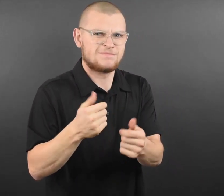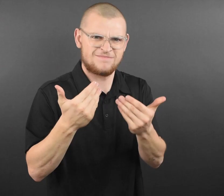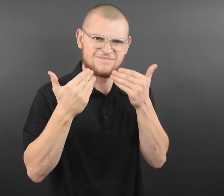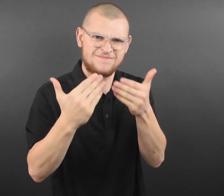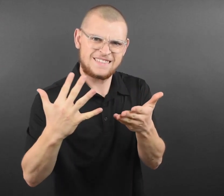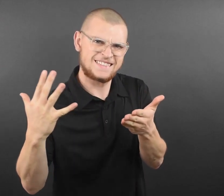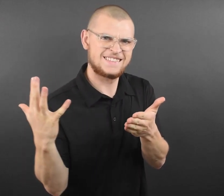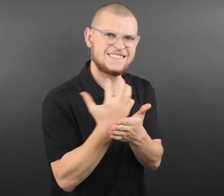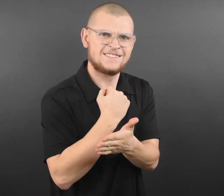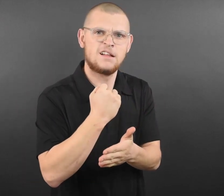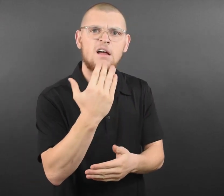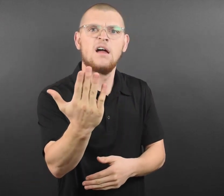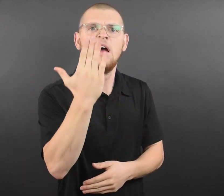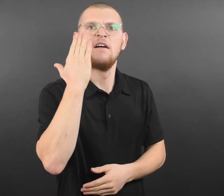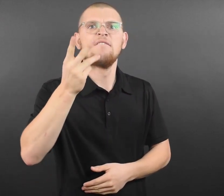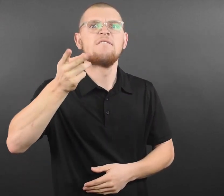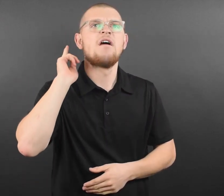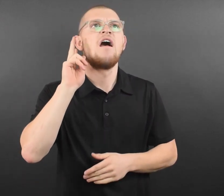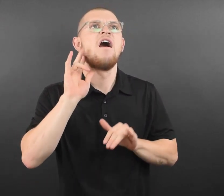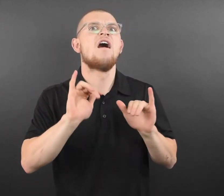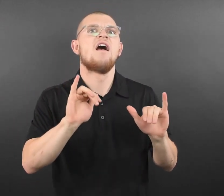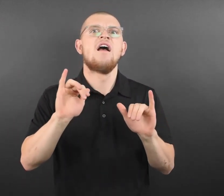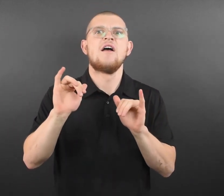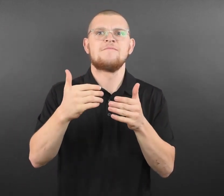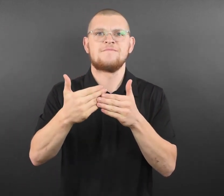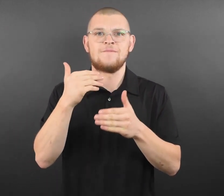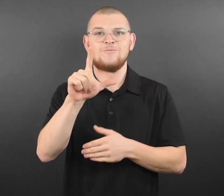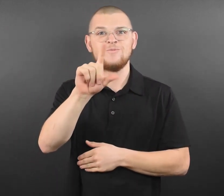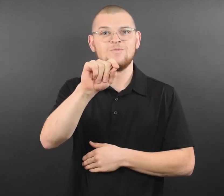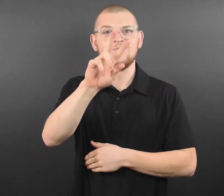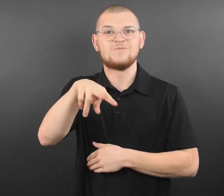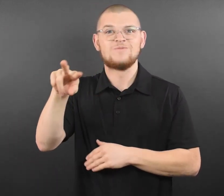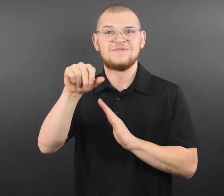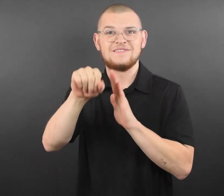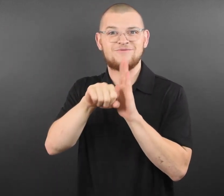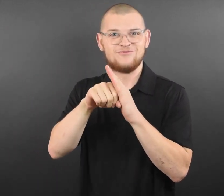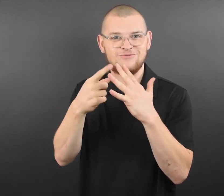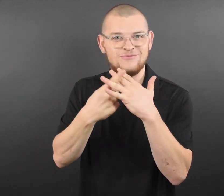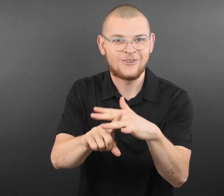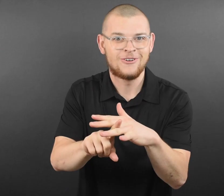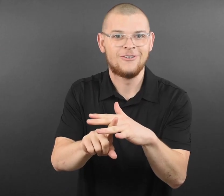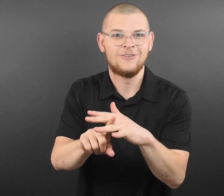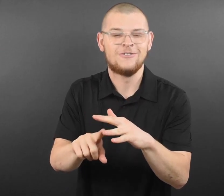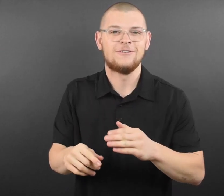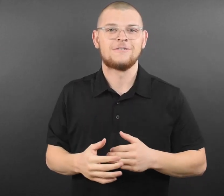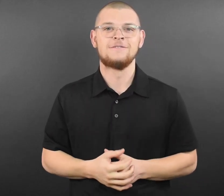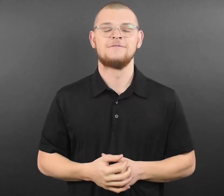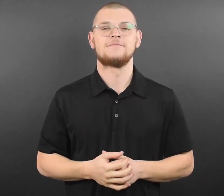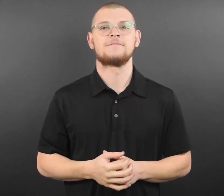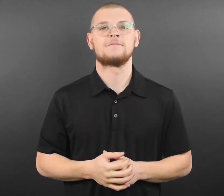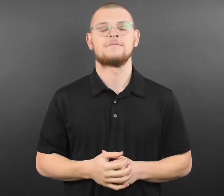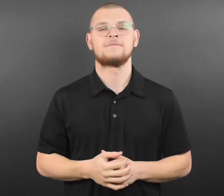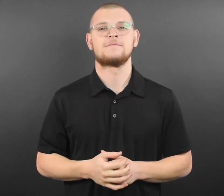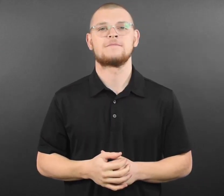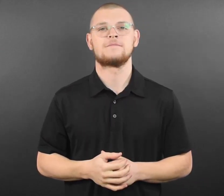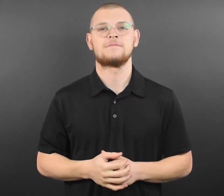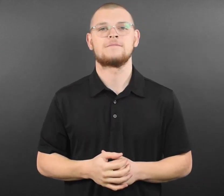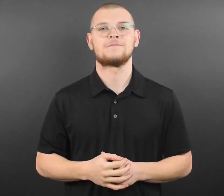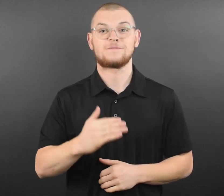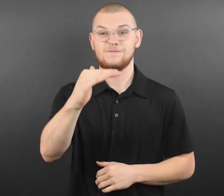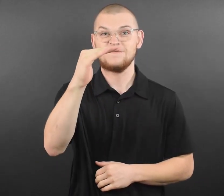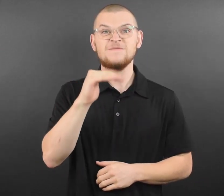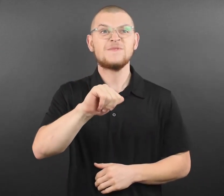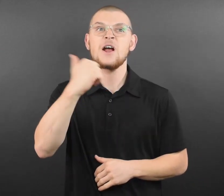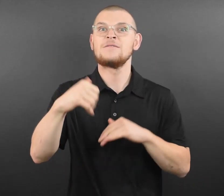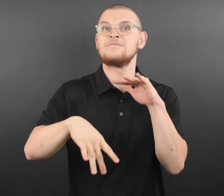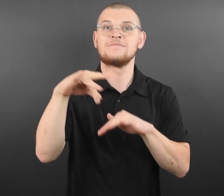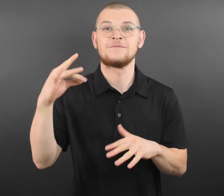VIP experience in the summer of 2022. This package is for four individuals and will include tickets,